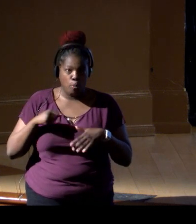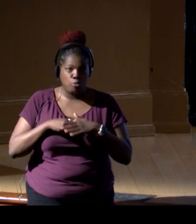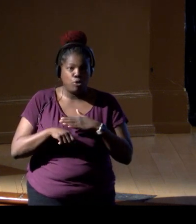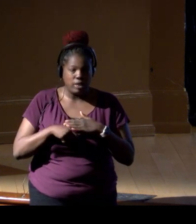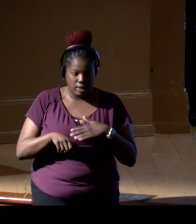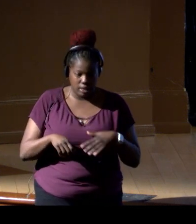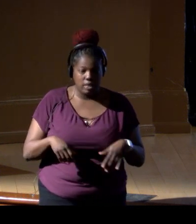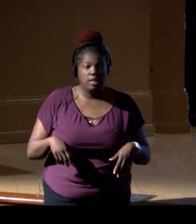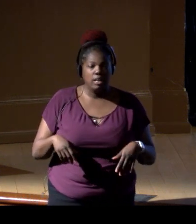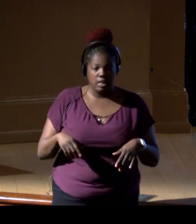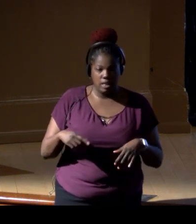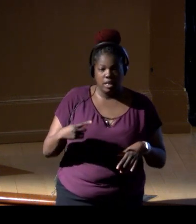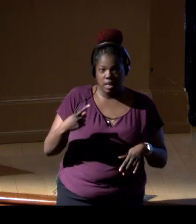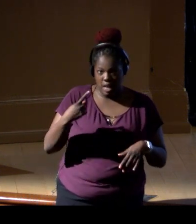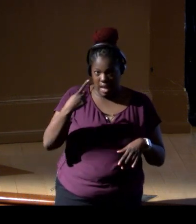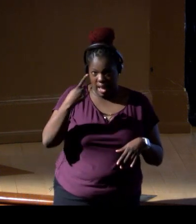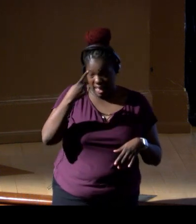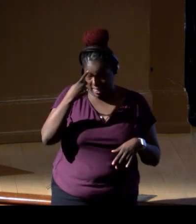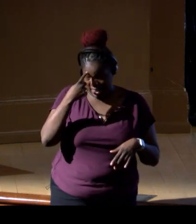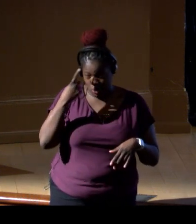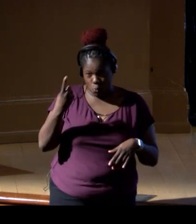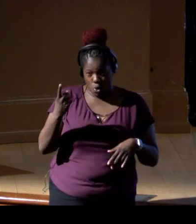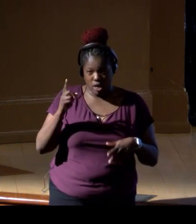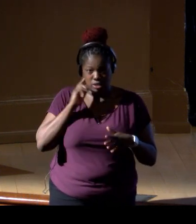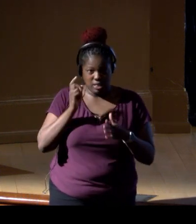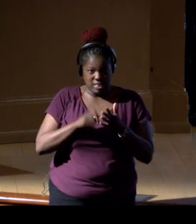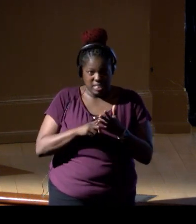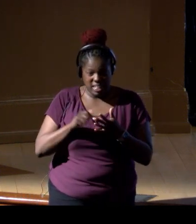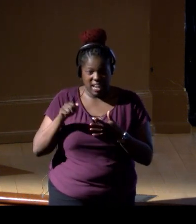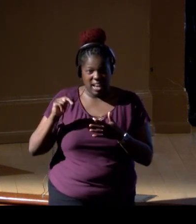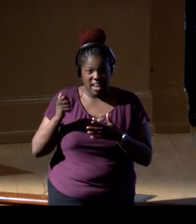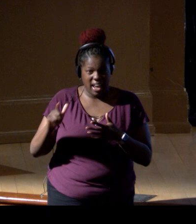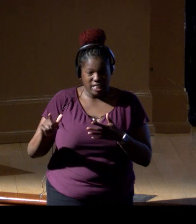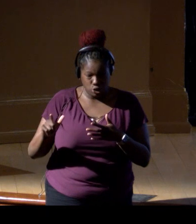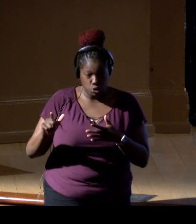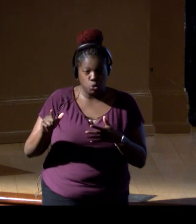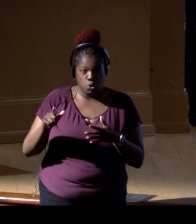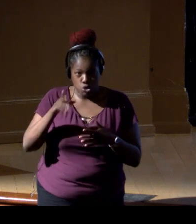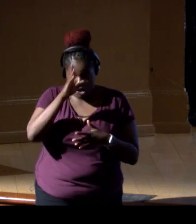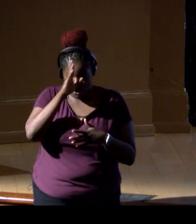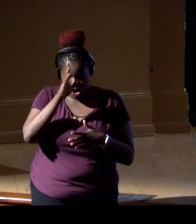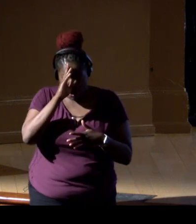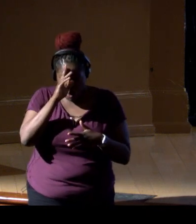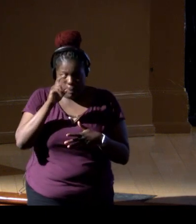only one of them, they detected angel sharks. There was this clear correlation. But looking at the entire ecosystem,